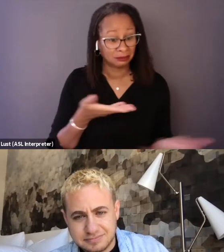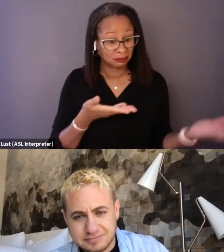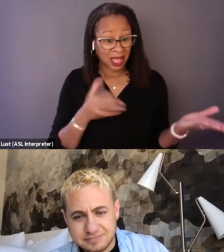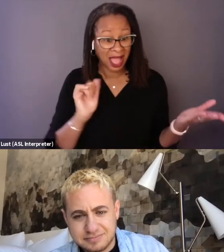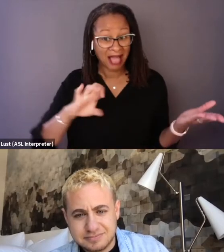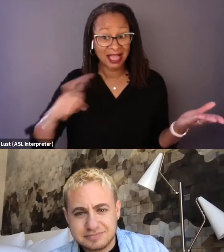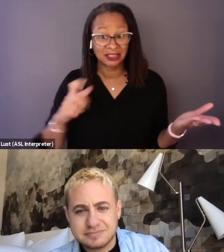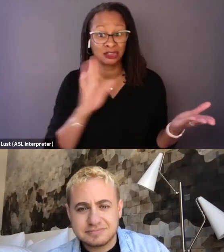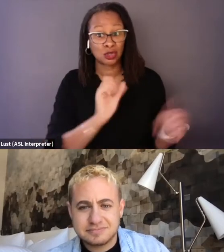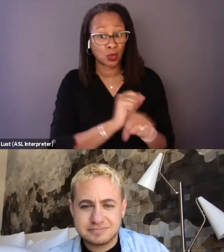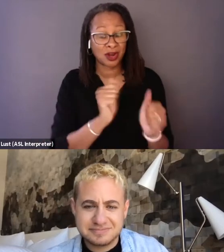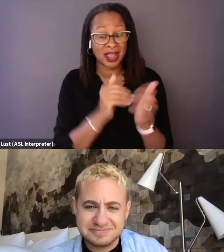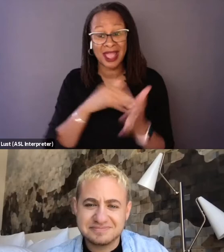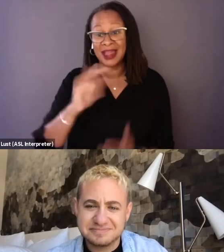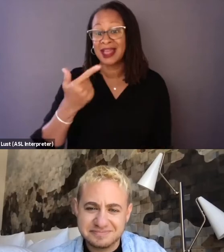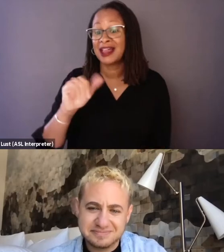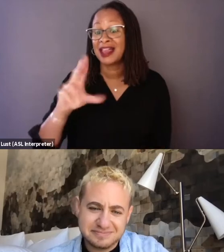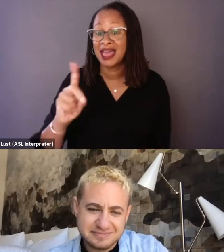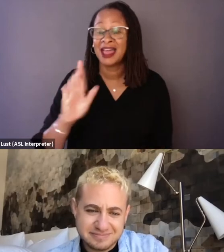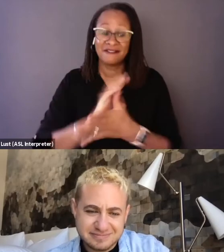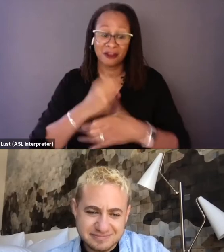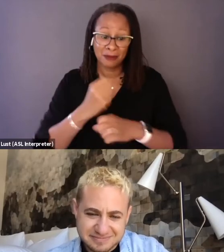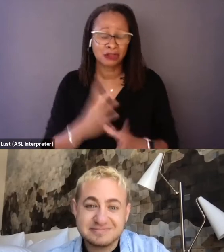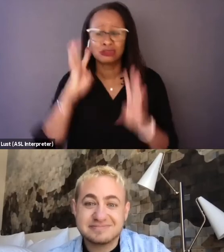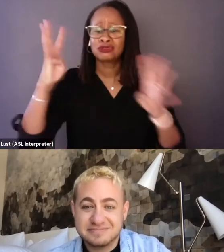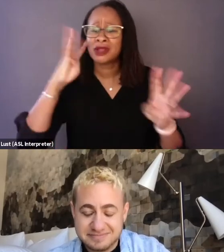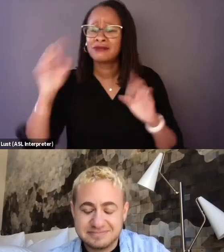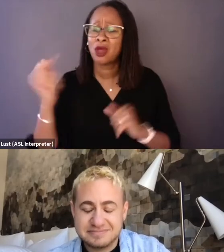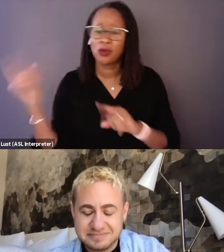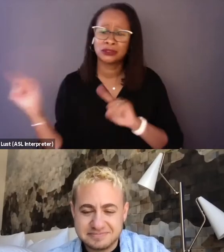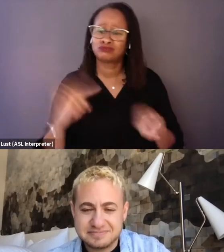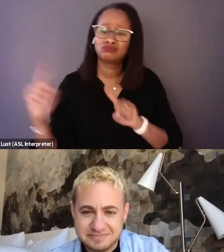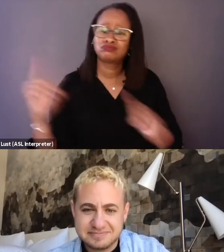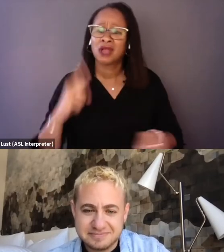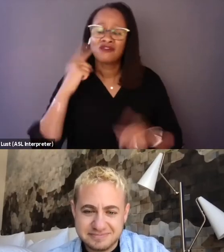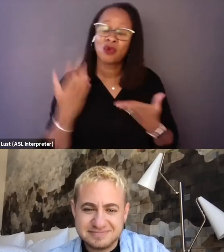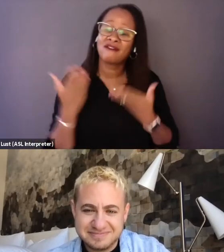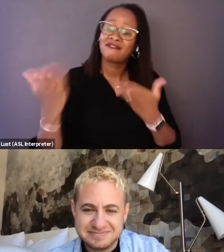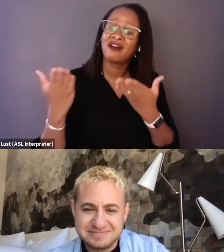filmmakers, creatives always come to you all, right, for advice, for suggestions.